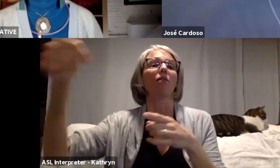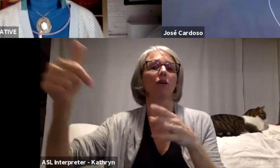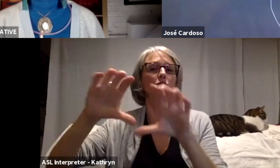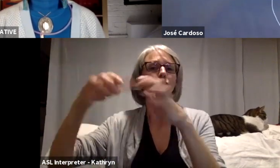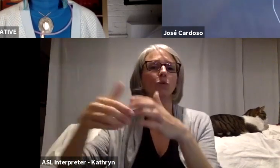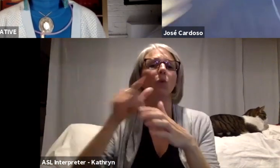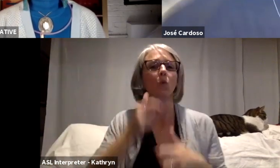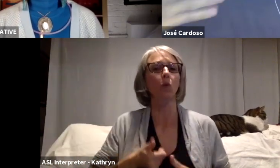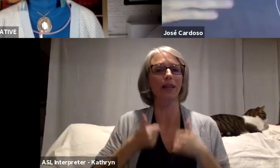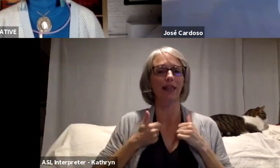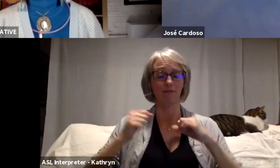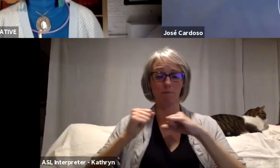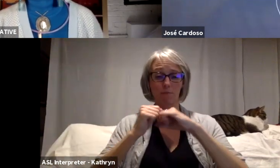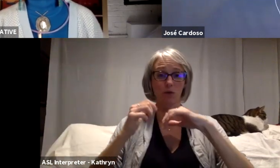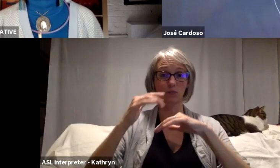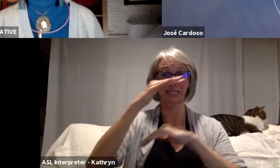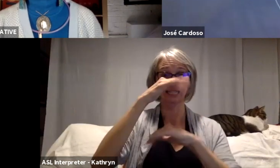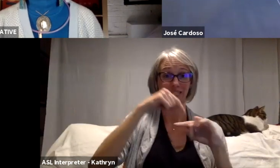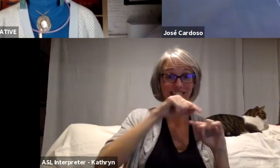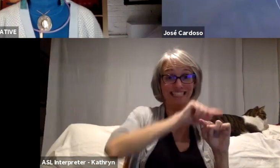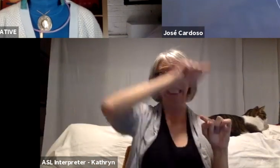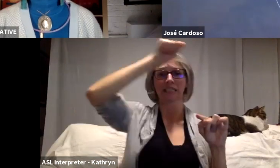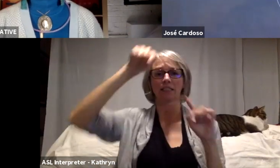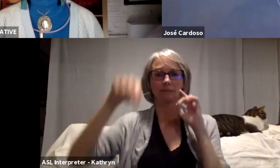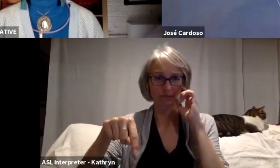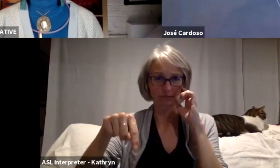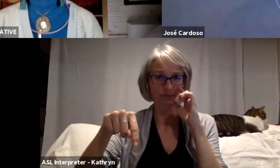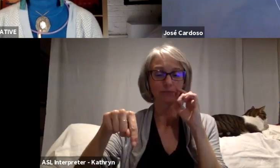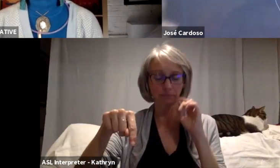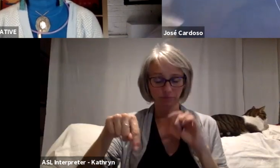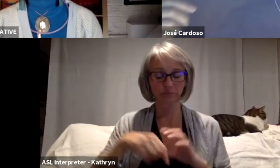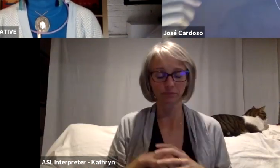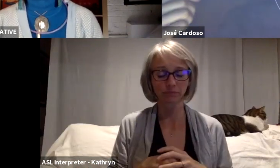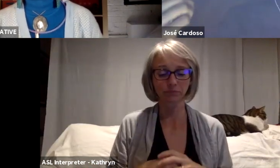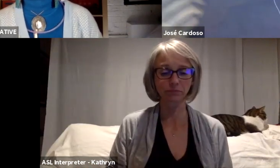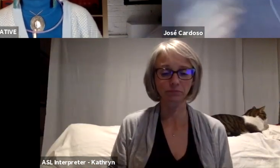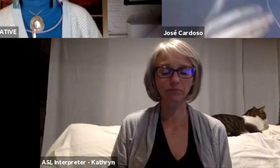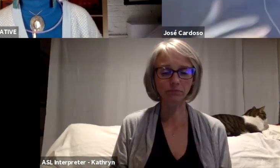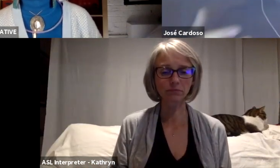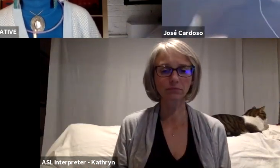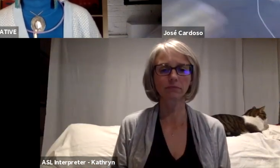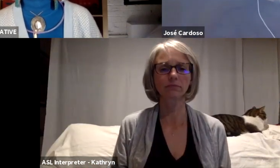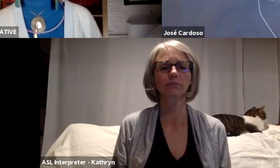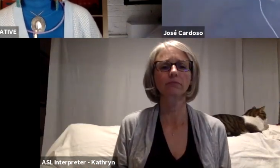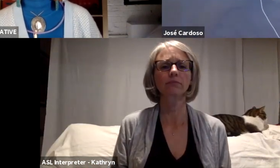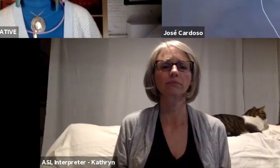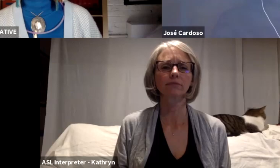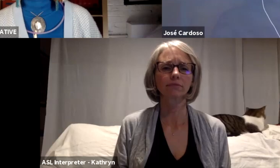these stories because of geographic situation. So this asking for permission,